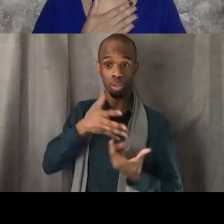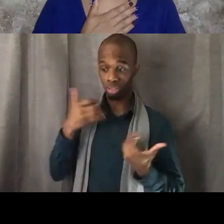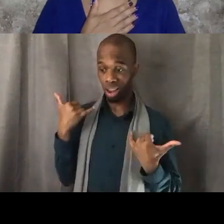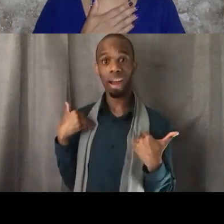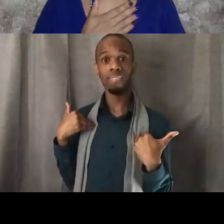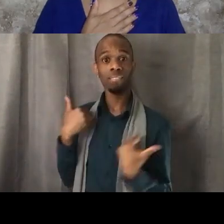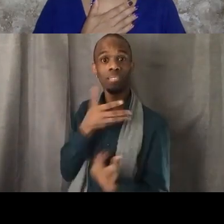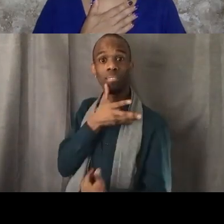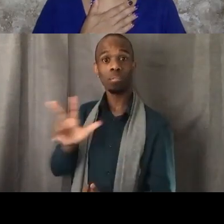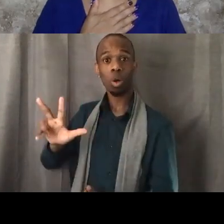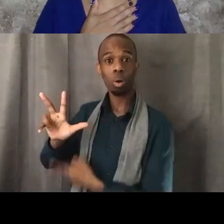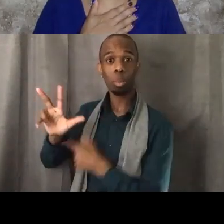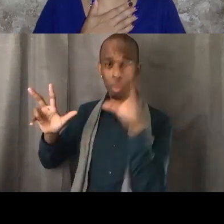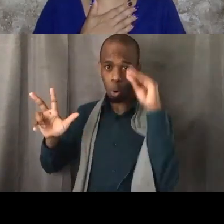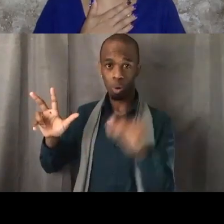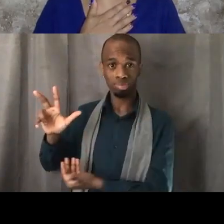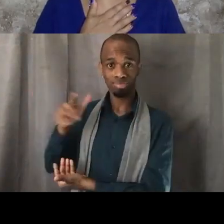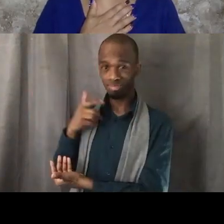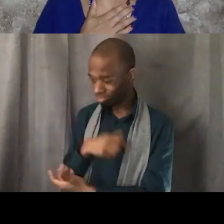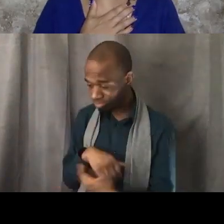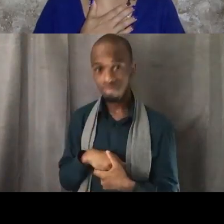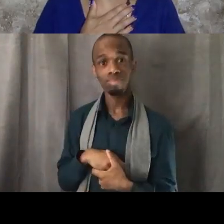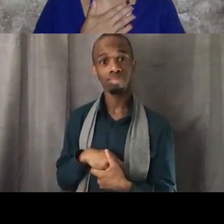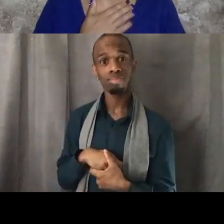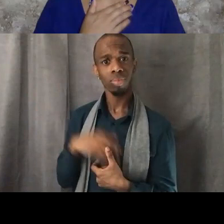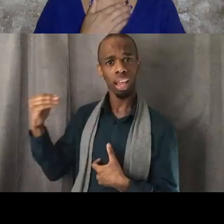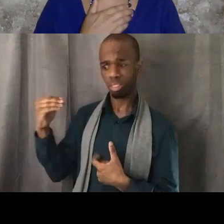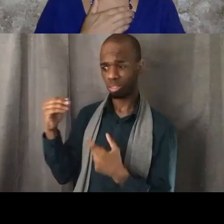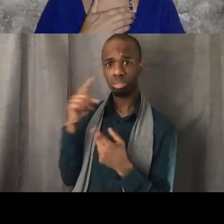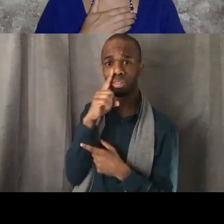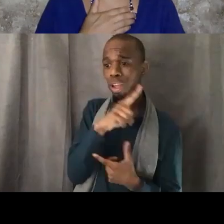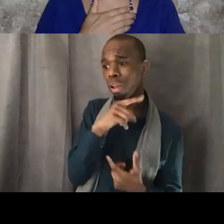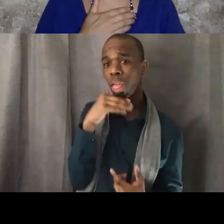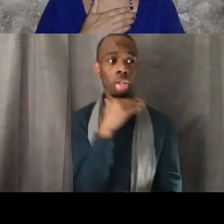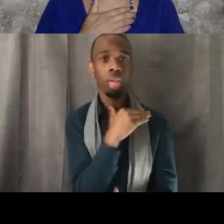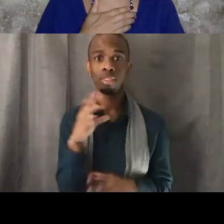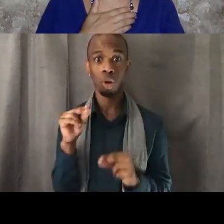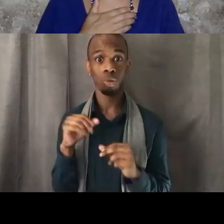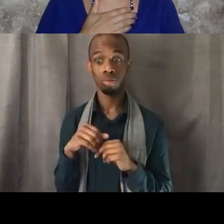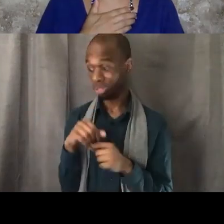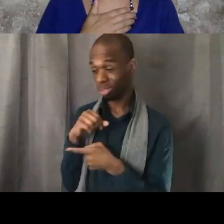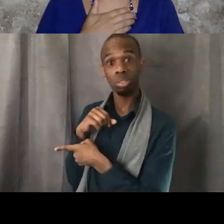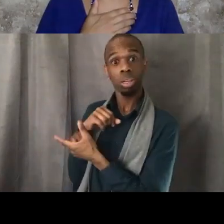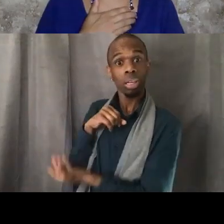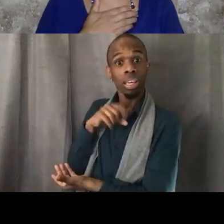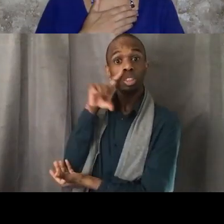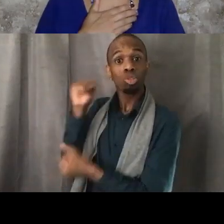who not in theory but in reality actually looks like Trayvon Martin, right.